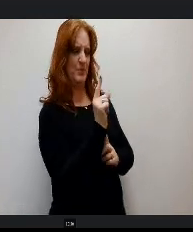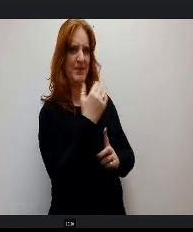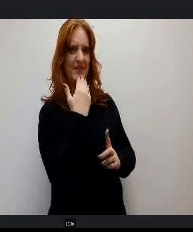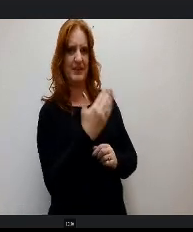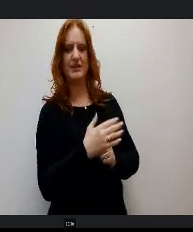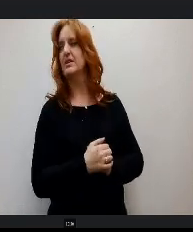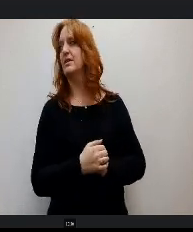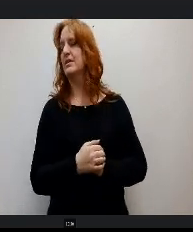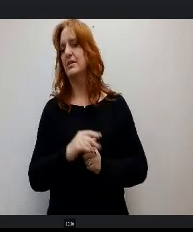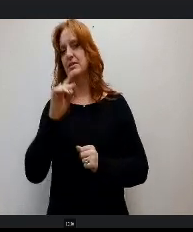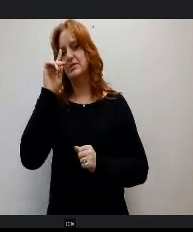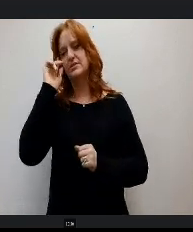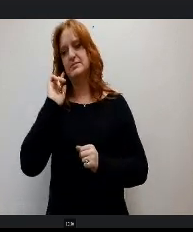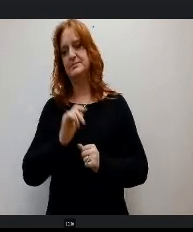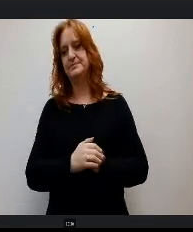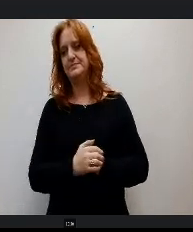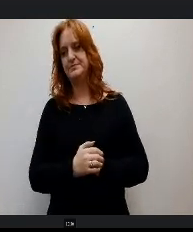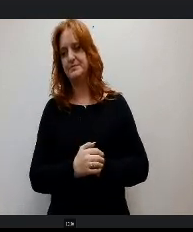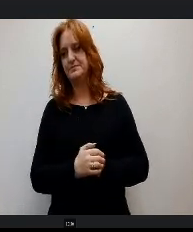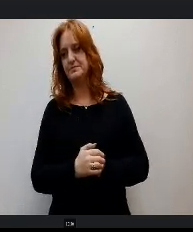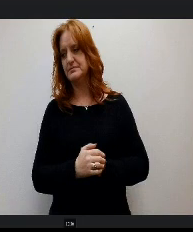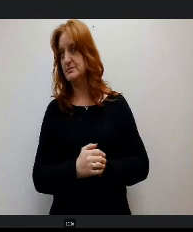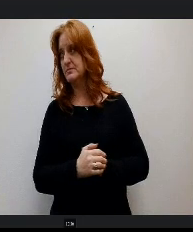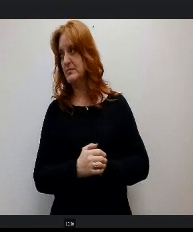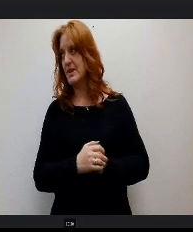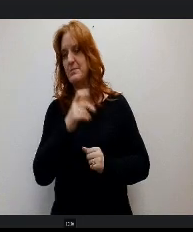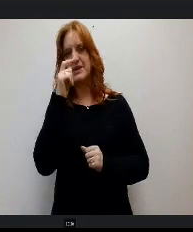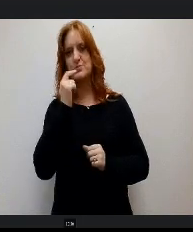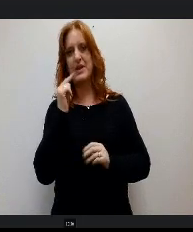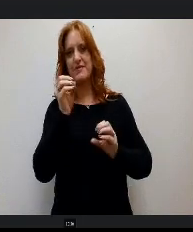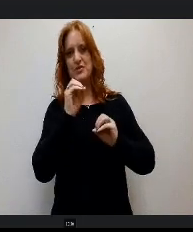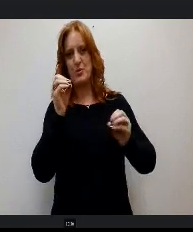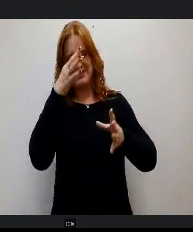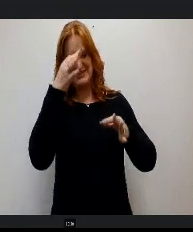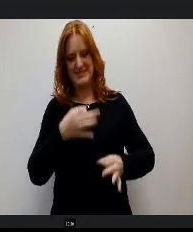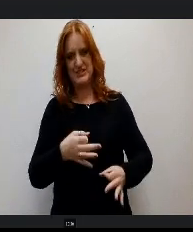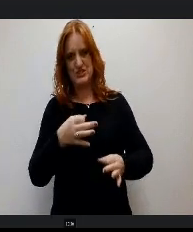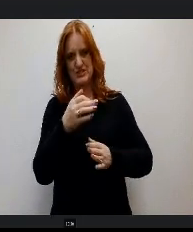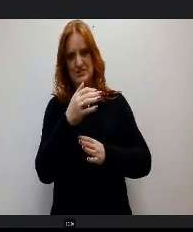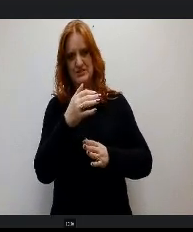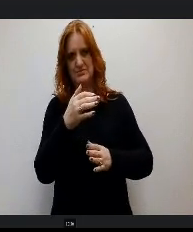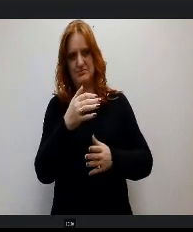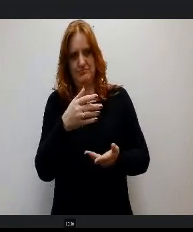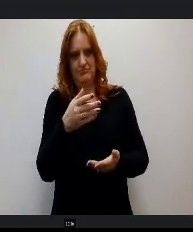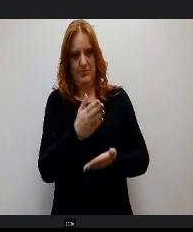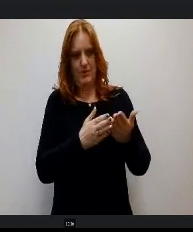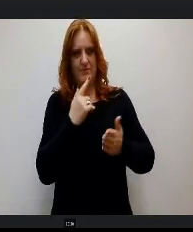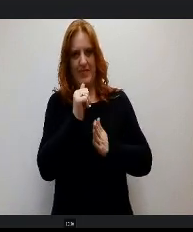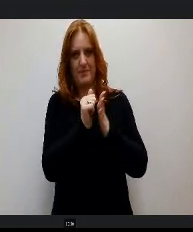And since we do not have any decision items on our agenda tonight are two public comment sections will flow together.